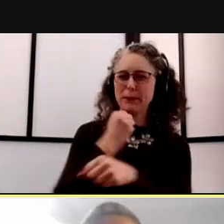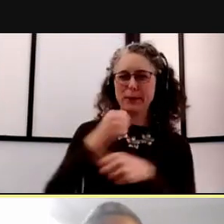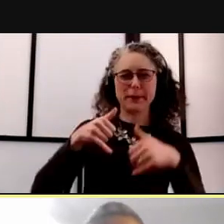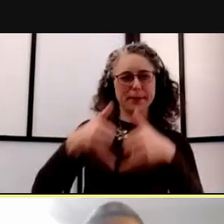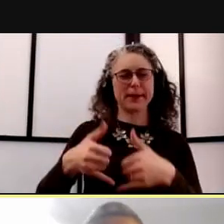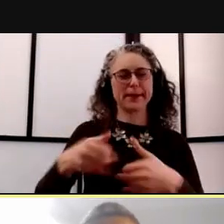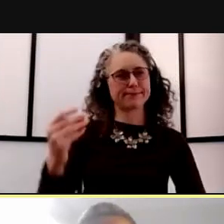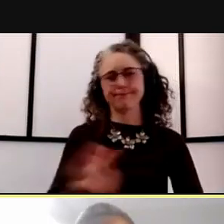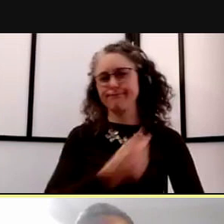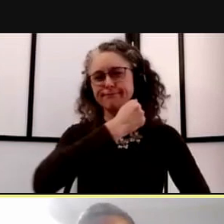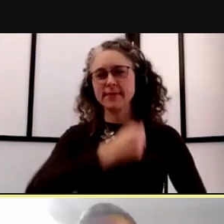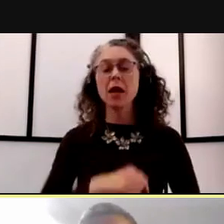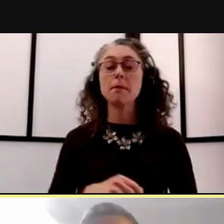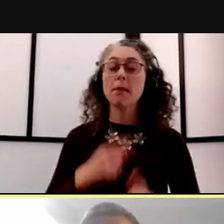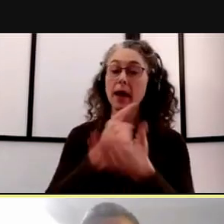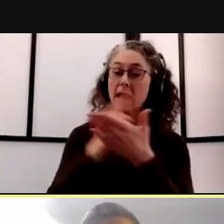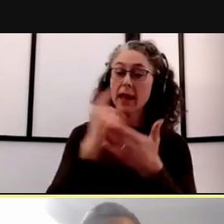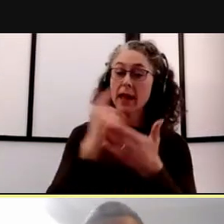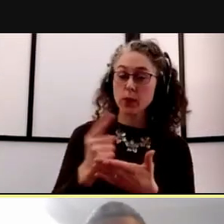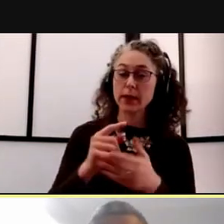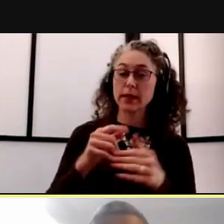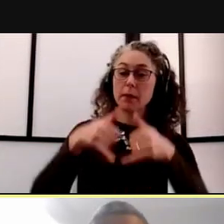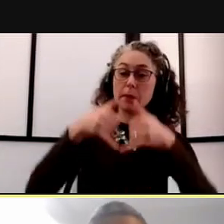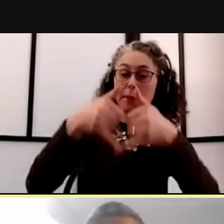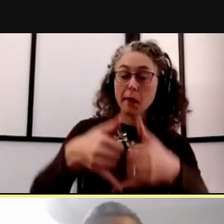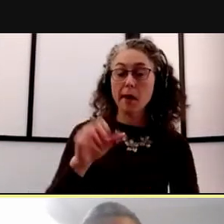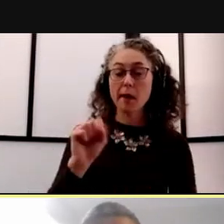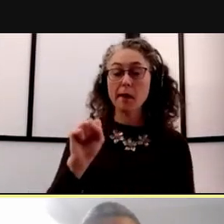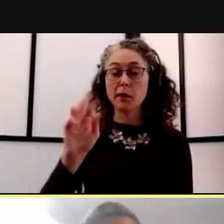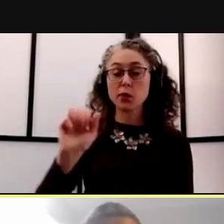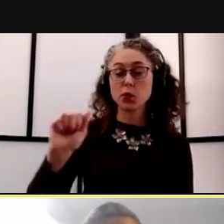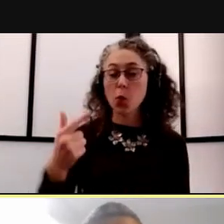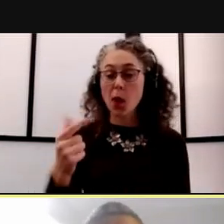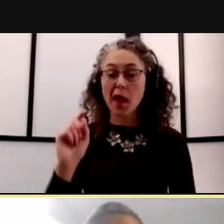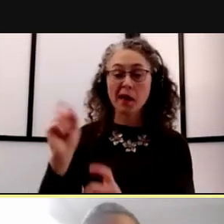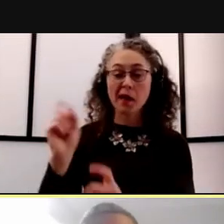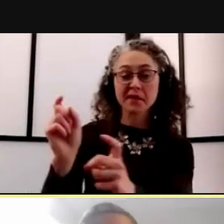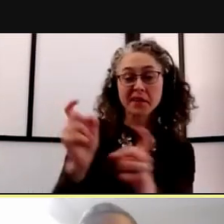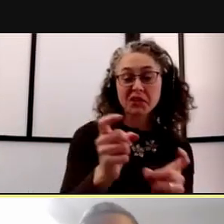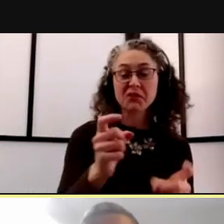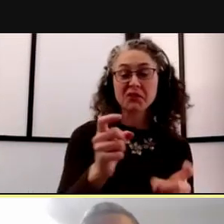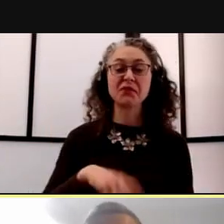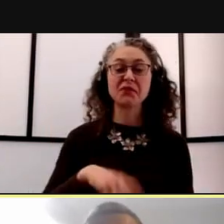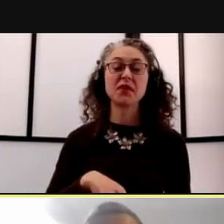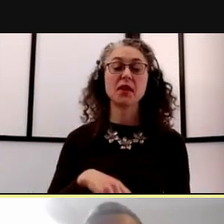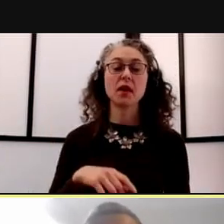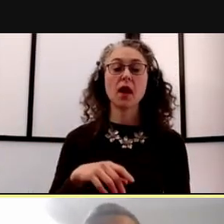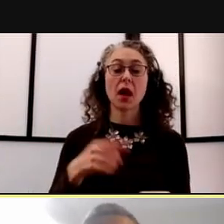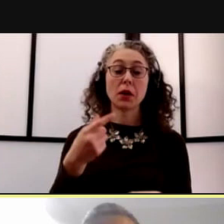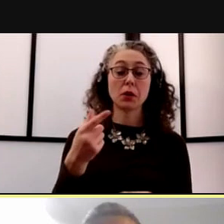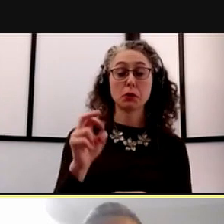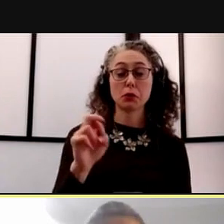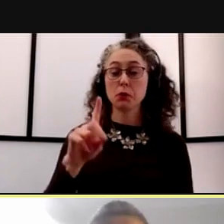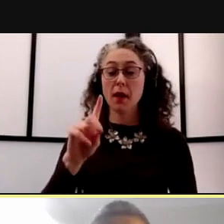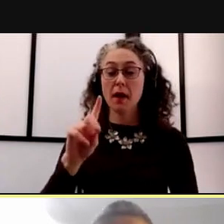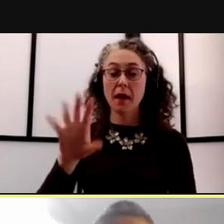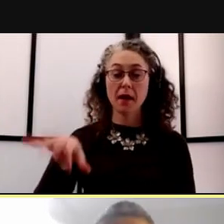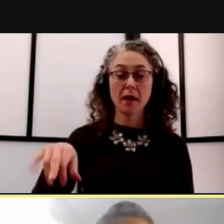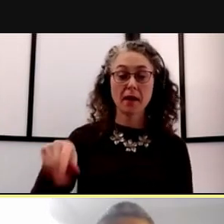But we have weekly prizes, swag giveaways at testing sites and a grand prize drawing at the end of the semester.